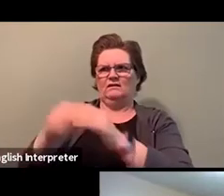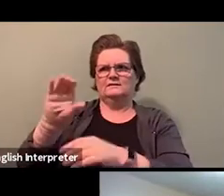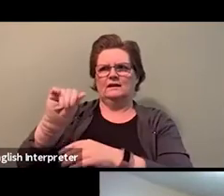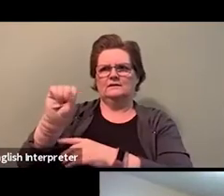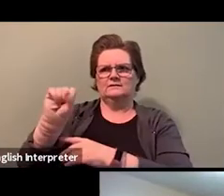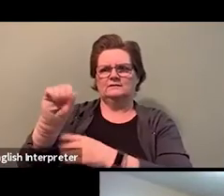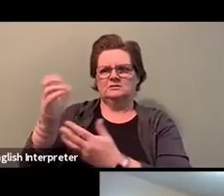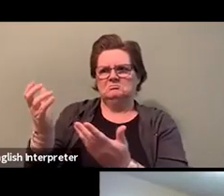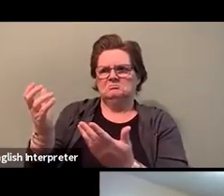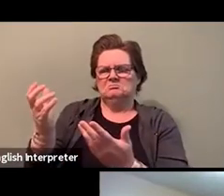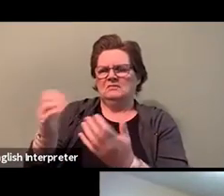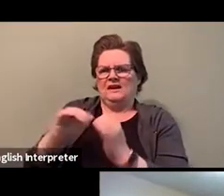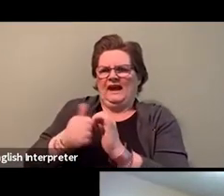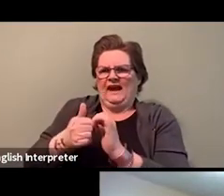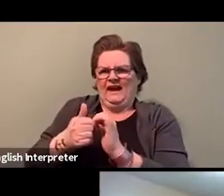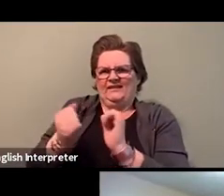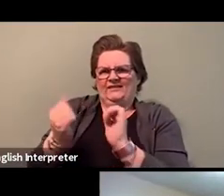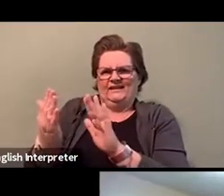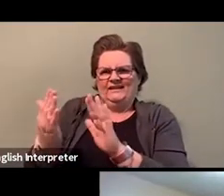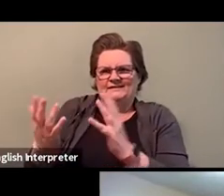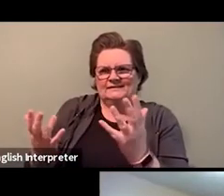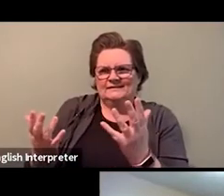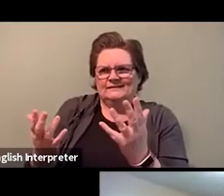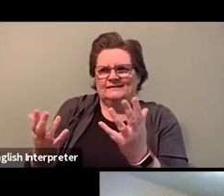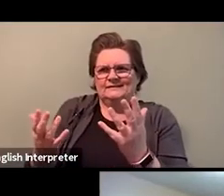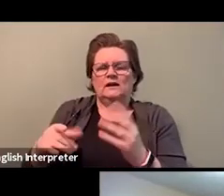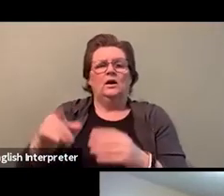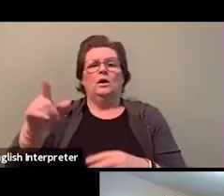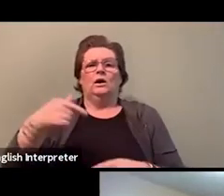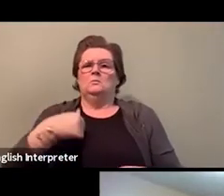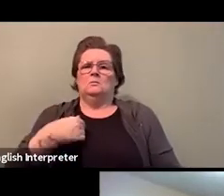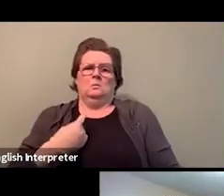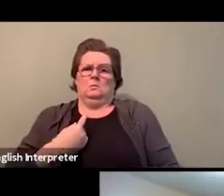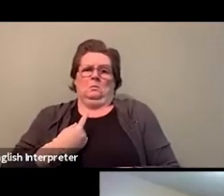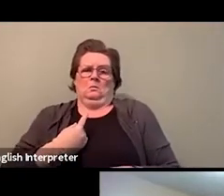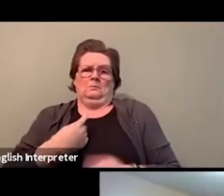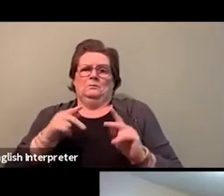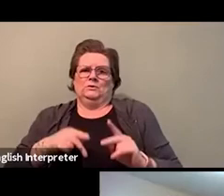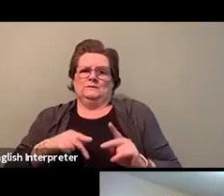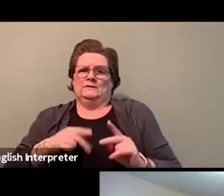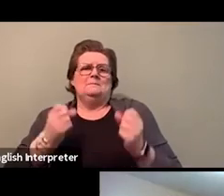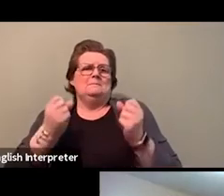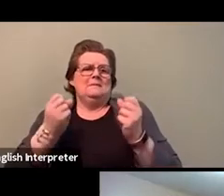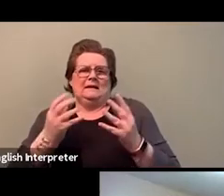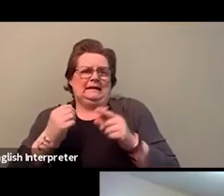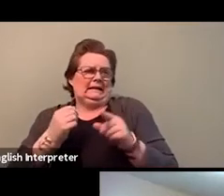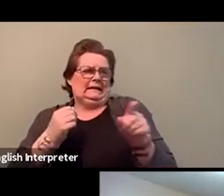So there's many grains of sand that have helped this. And again, I'm just speaking from my experience here